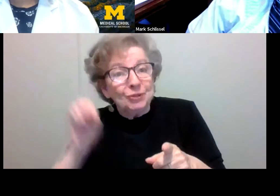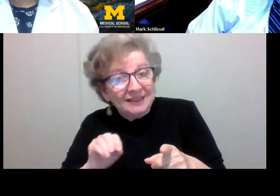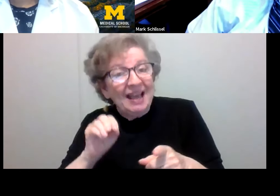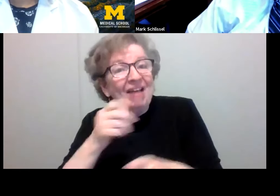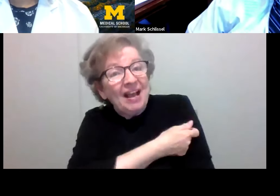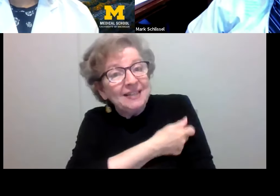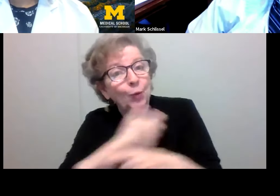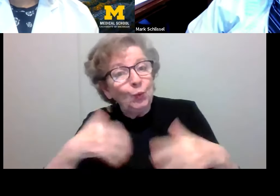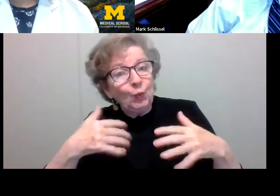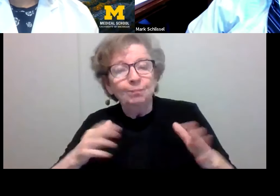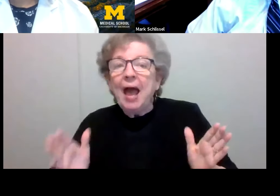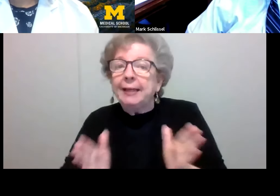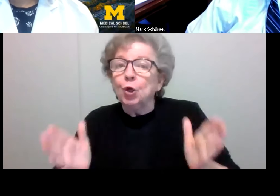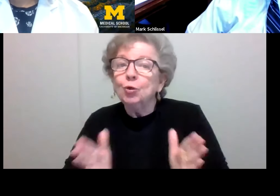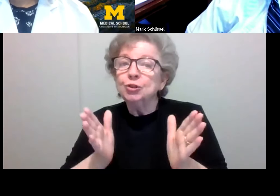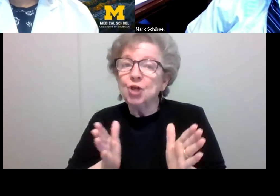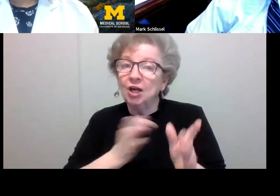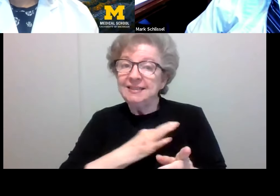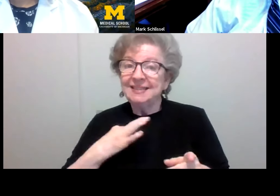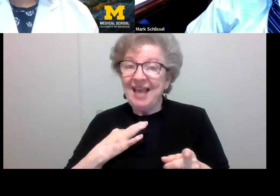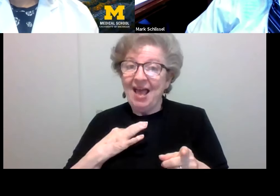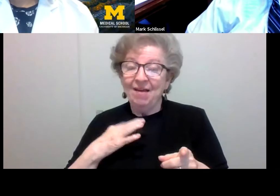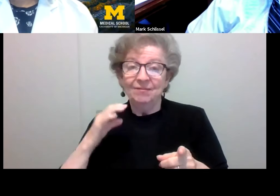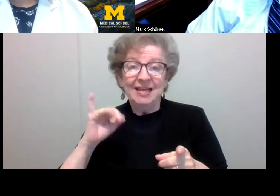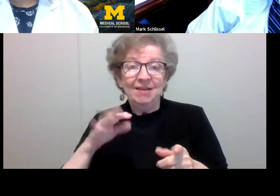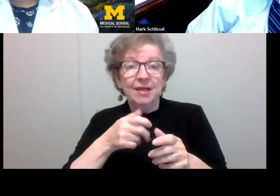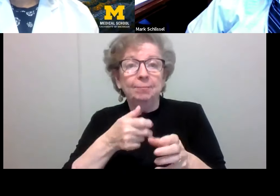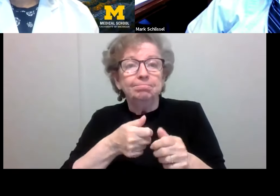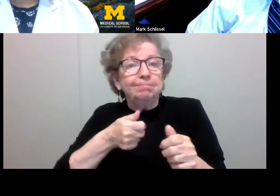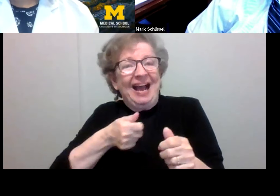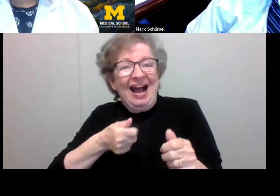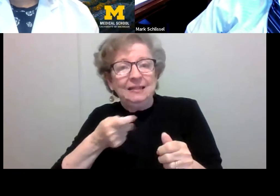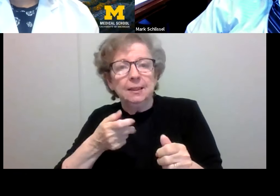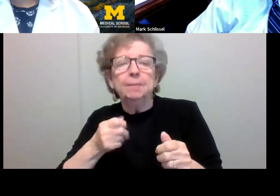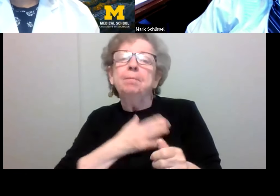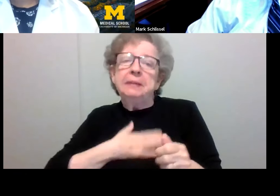where the vaccination levels lag behind, to get vaccinated. Our represented employees,